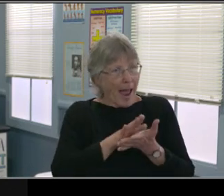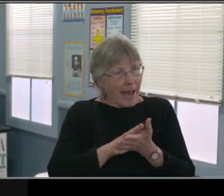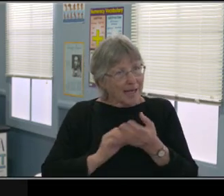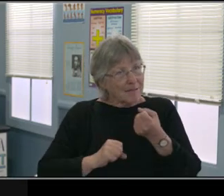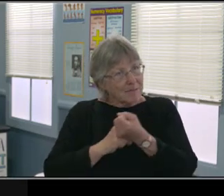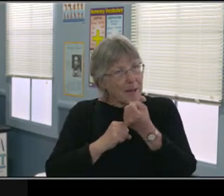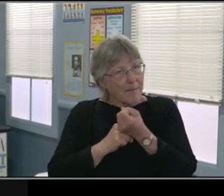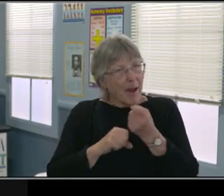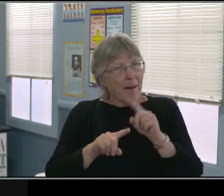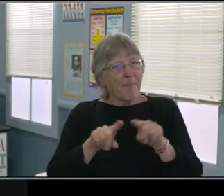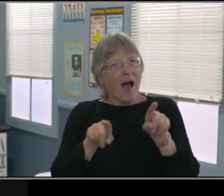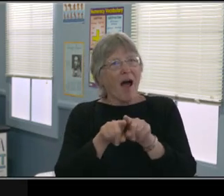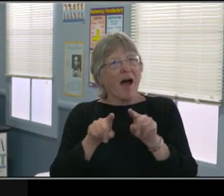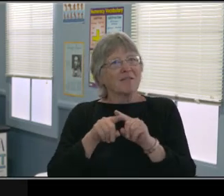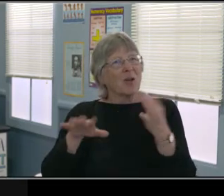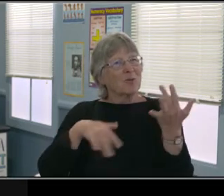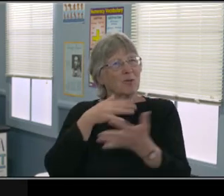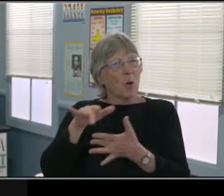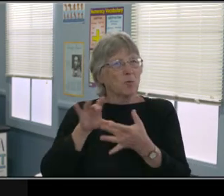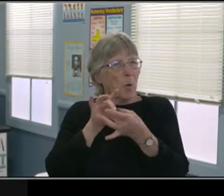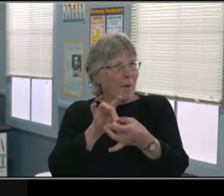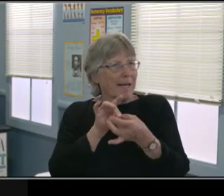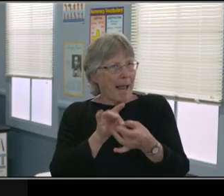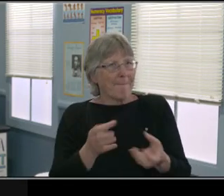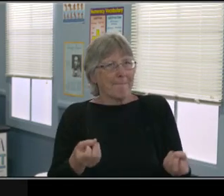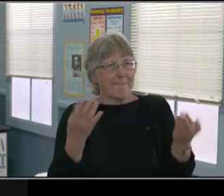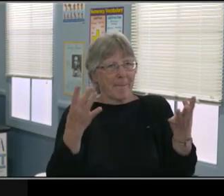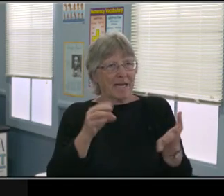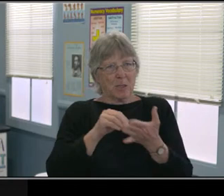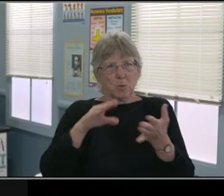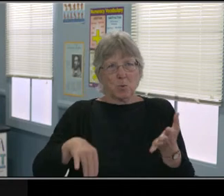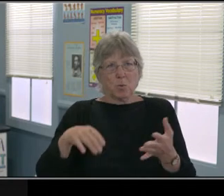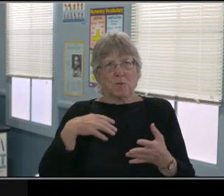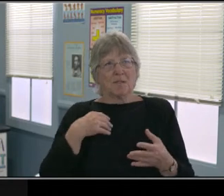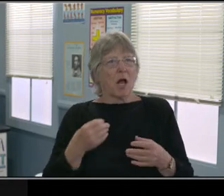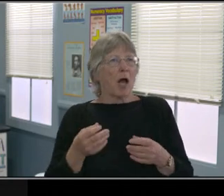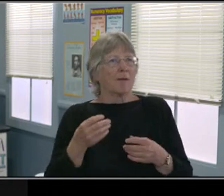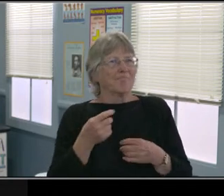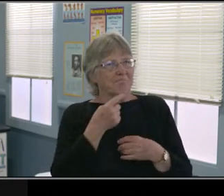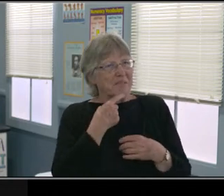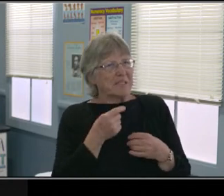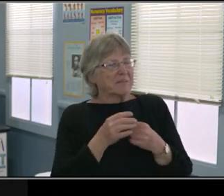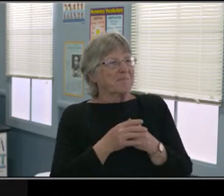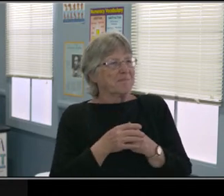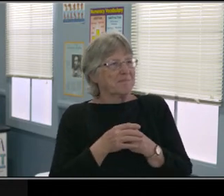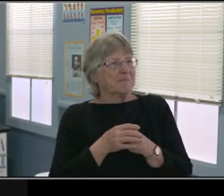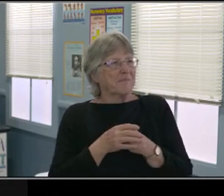virtual or not, the better we are able to cope with this and come on the other side feeling strong.